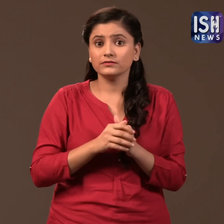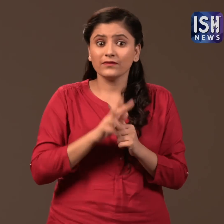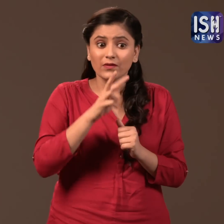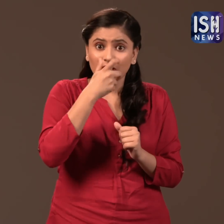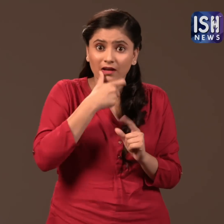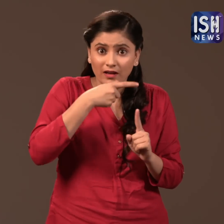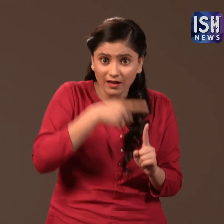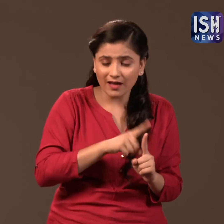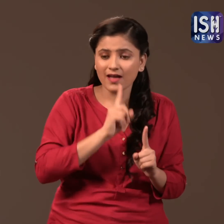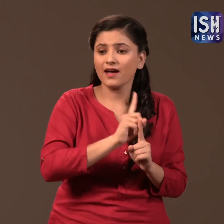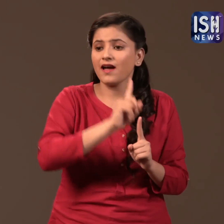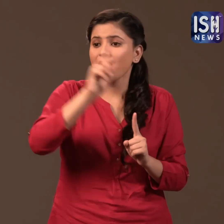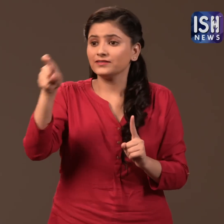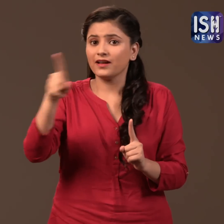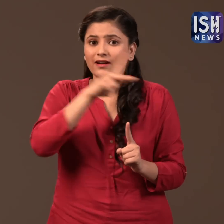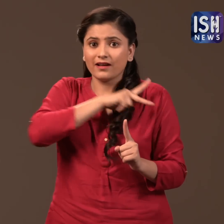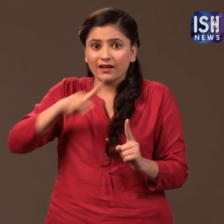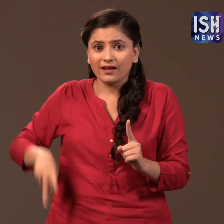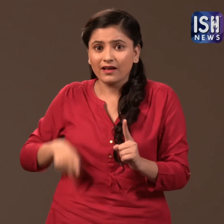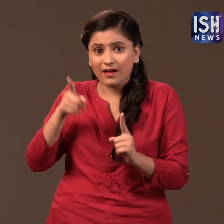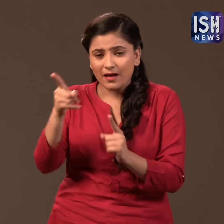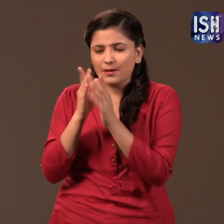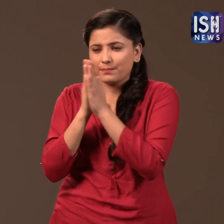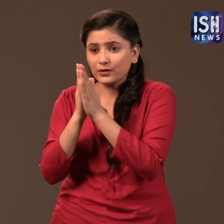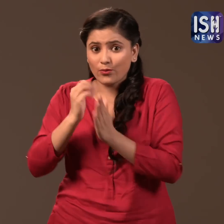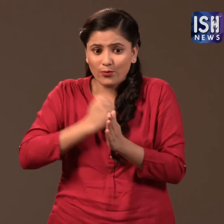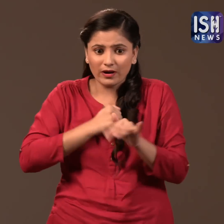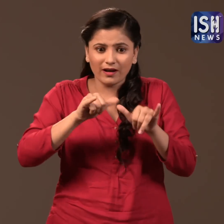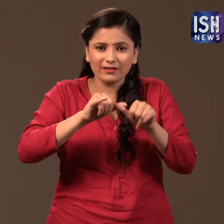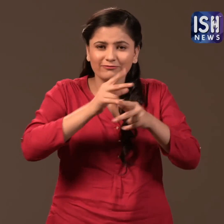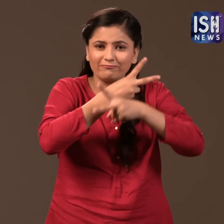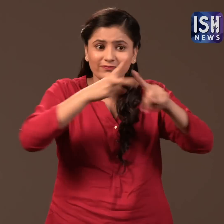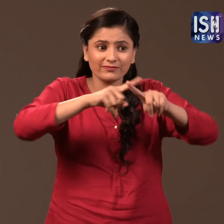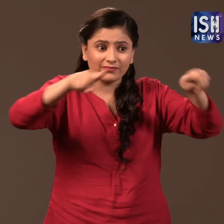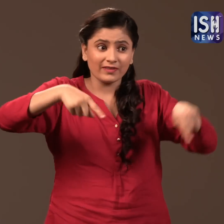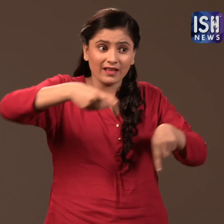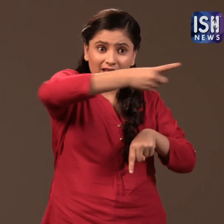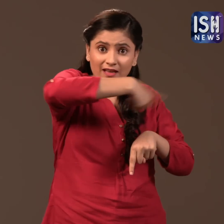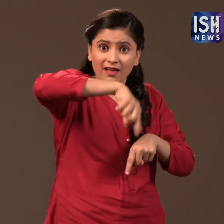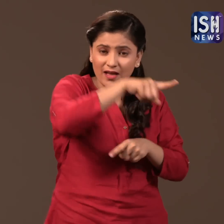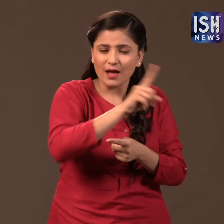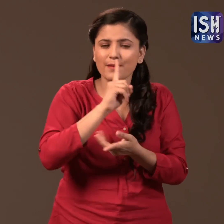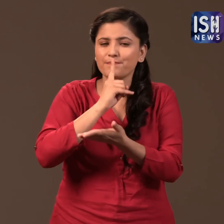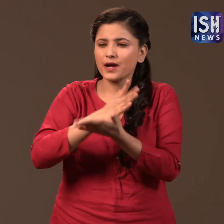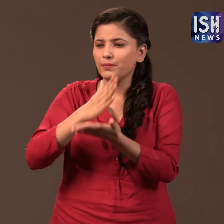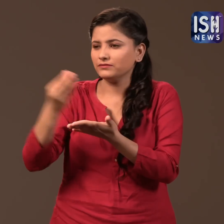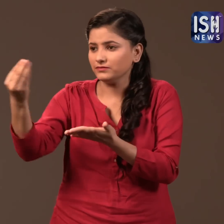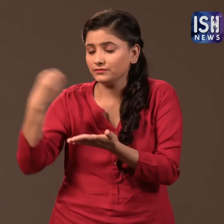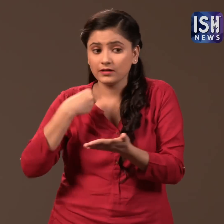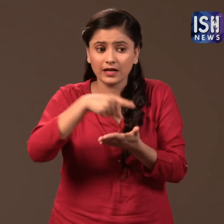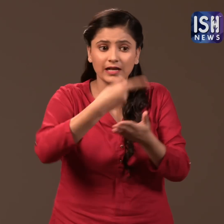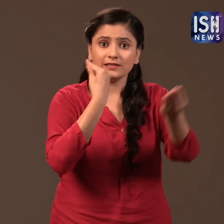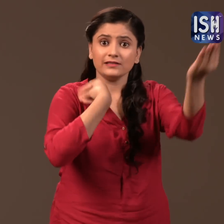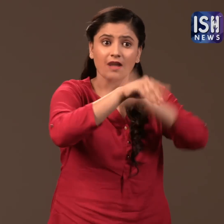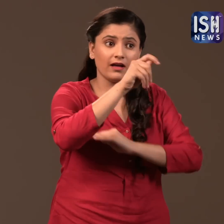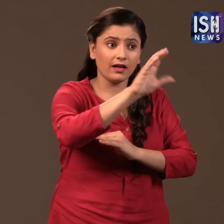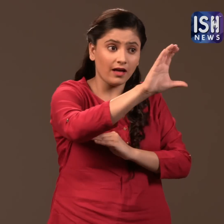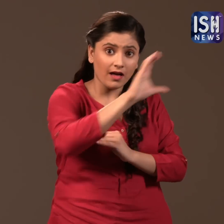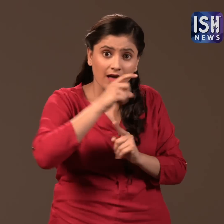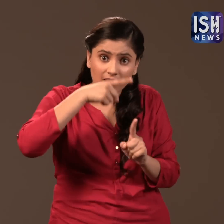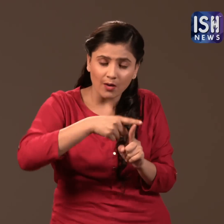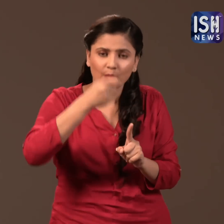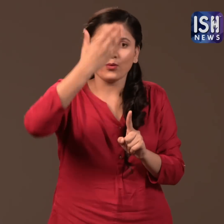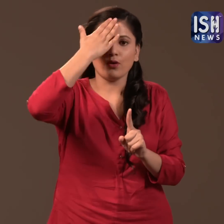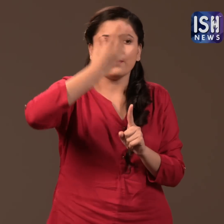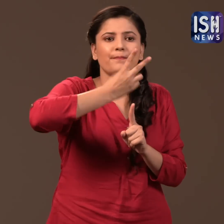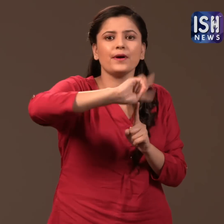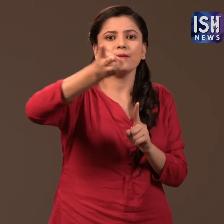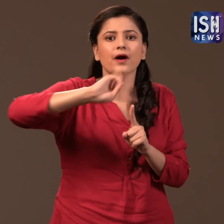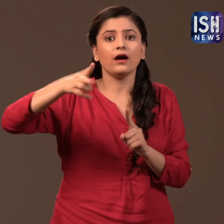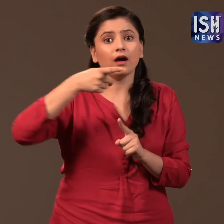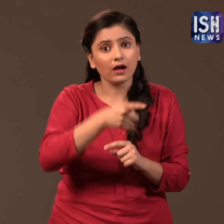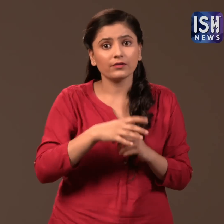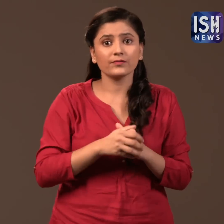Mallya requested Karnataka for permission to sell his assets to pay back his loans.